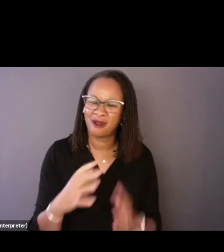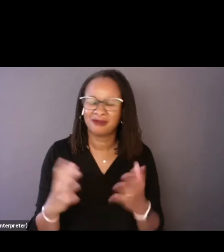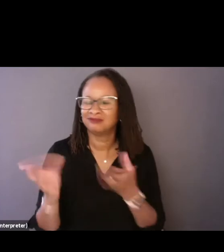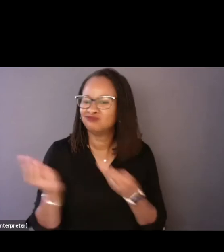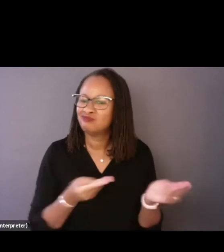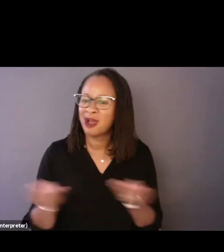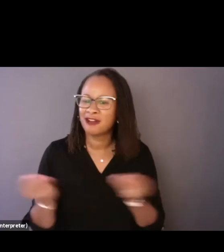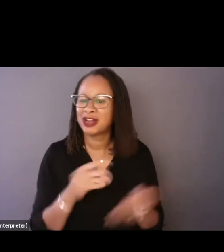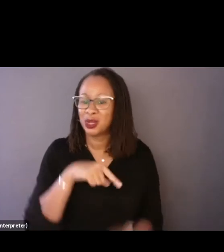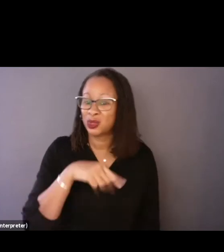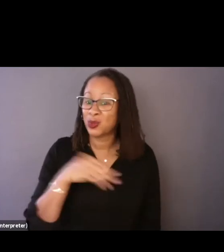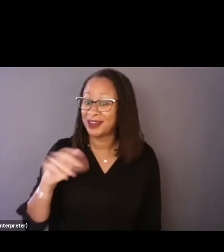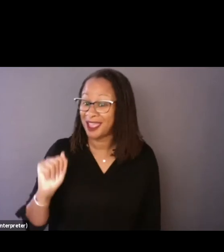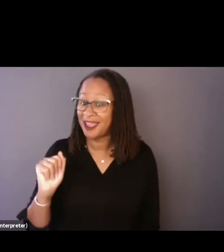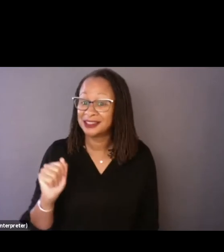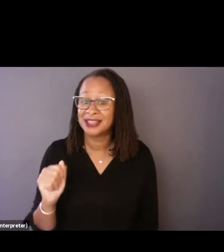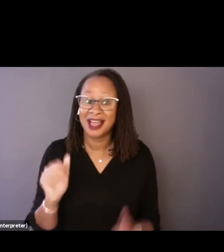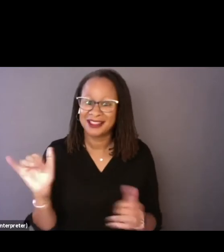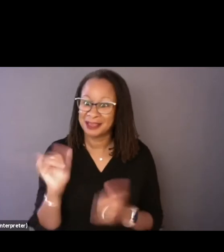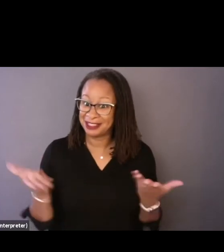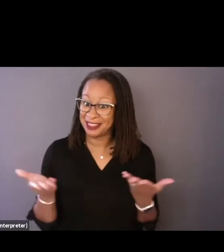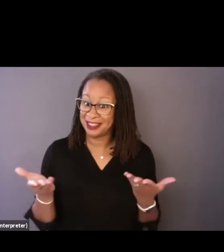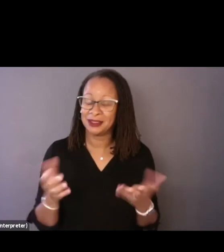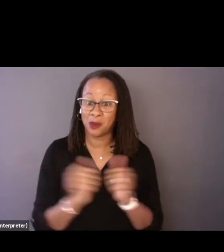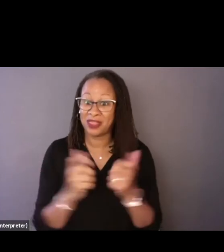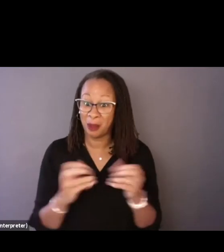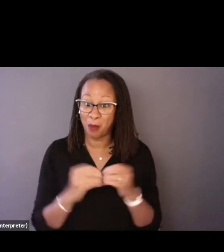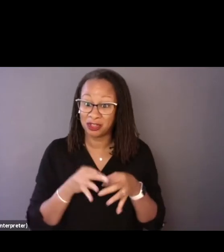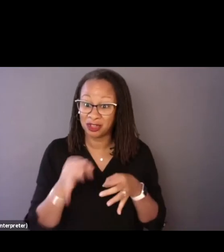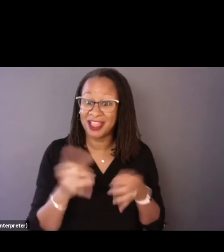And so without any further ado, I'm gonna invite on here,